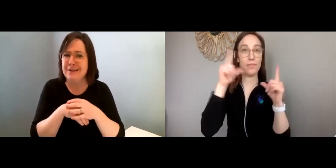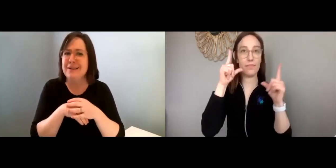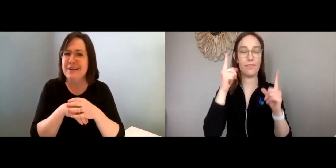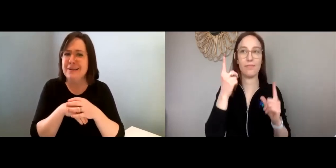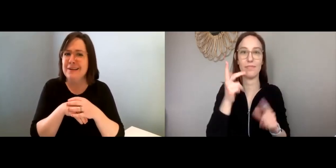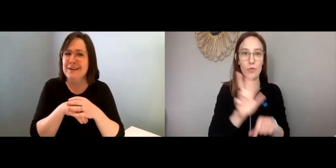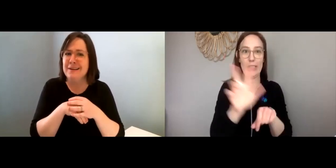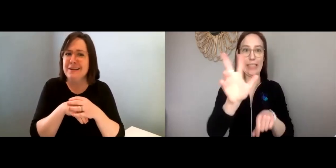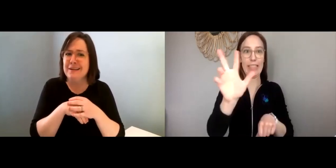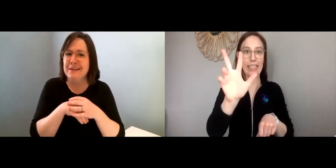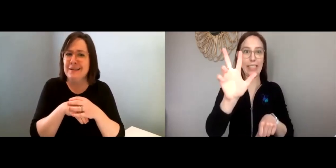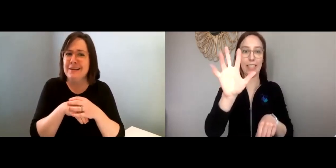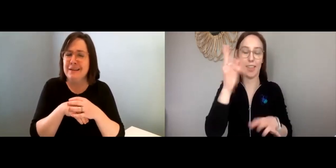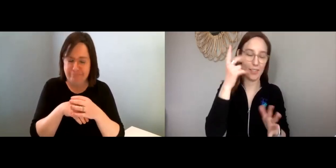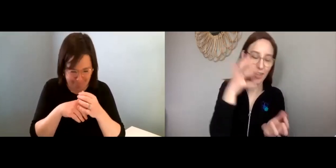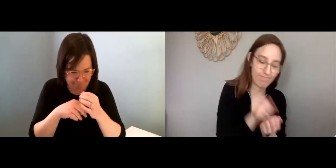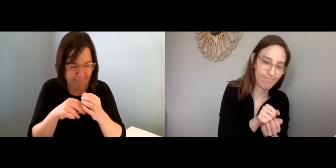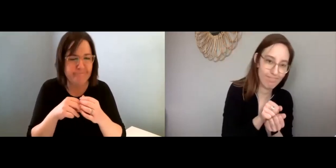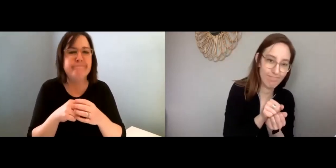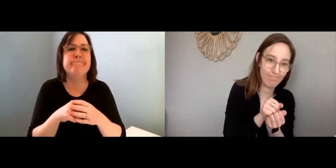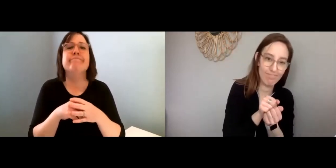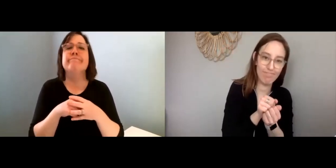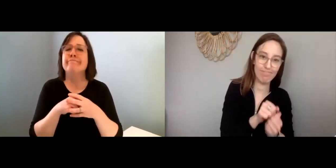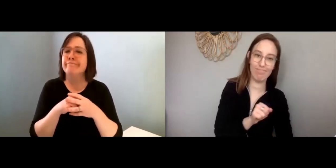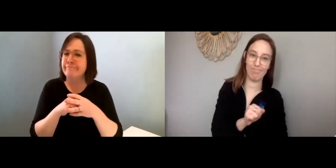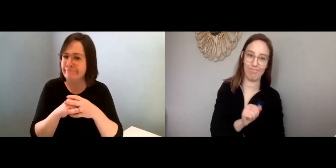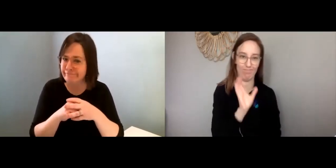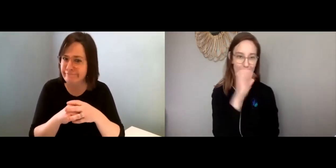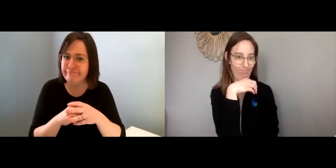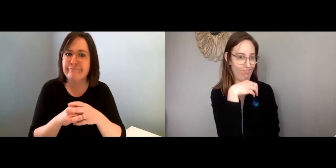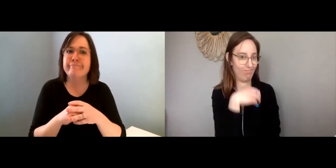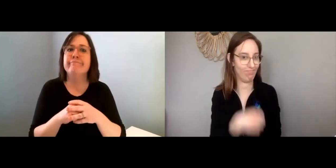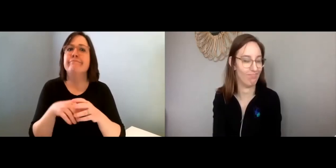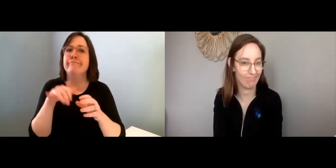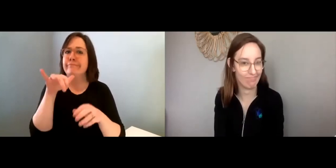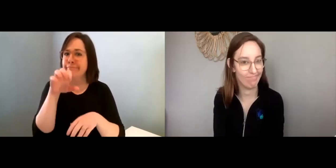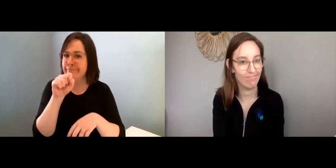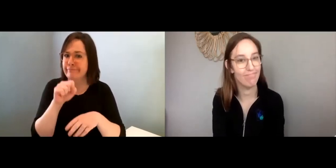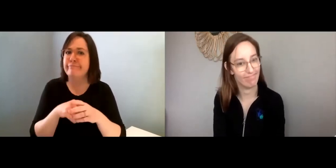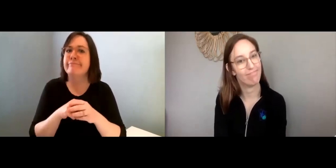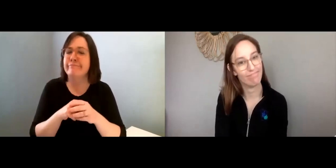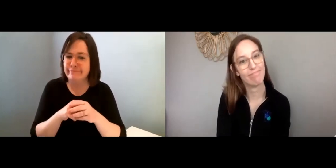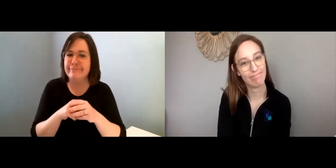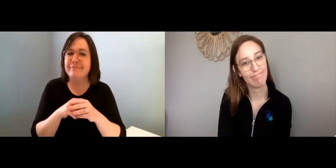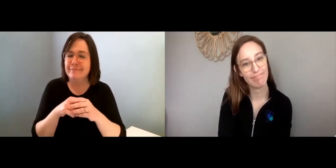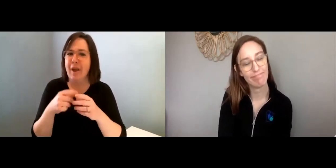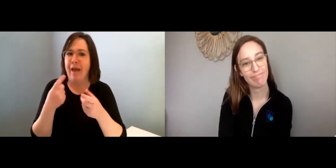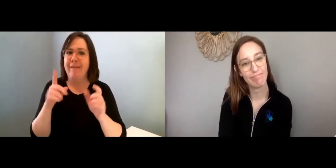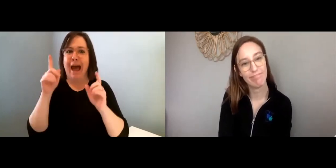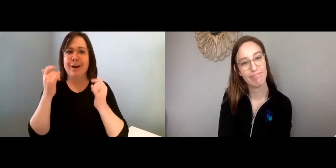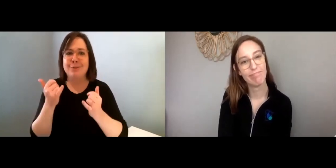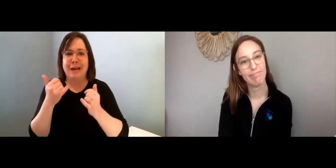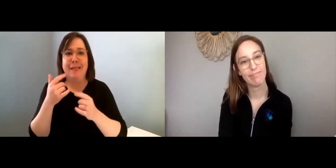Lisa: Yeah, me too. Maggie: Sometimes I’ll just wake up at 3 AM, and then I go back to sleep. Just odd. Lisa: Yeah.